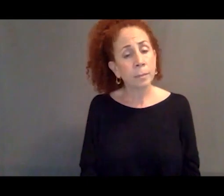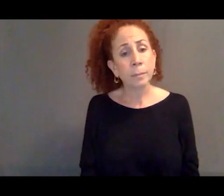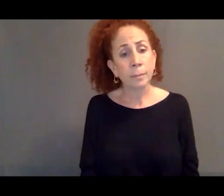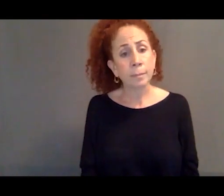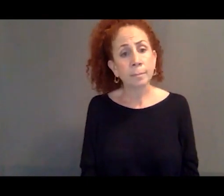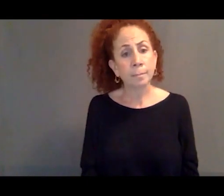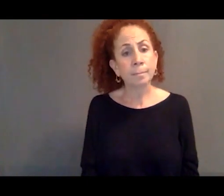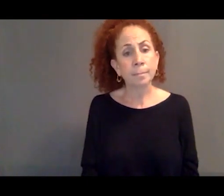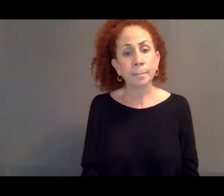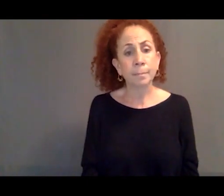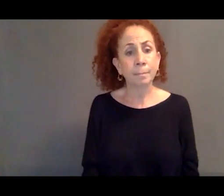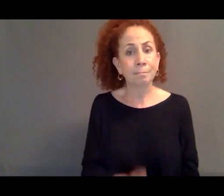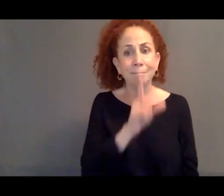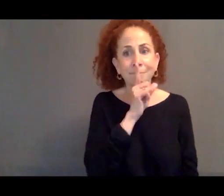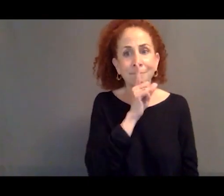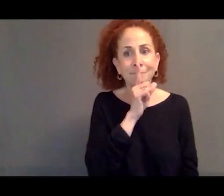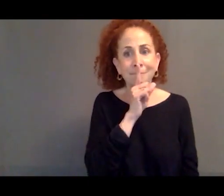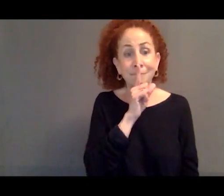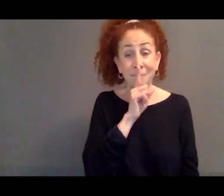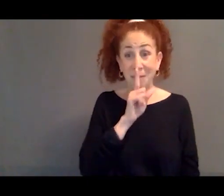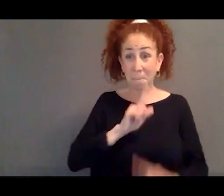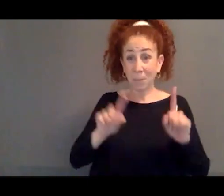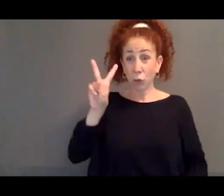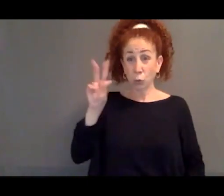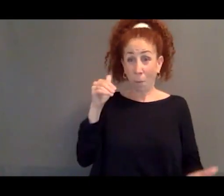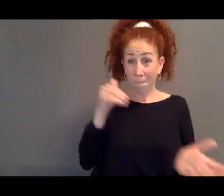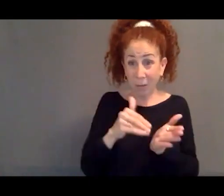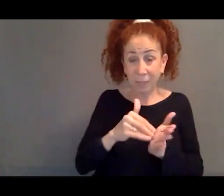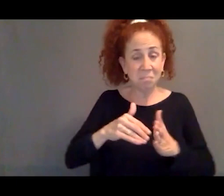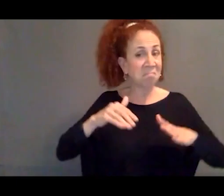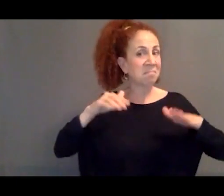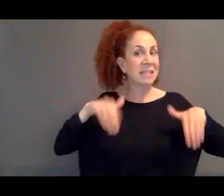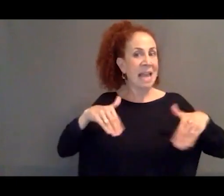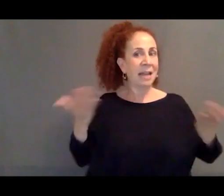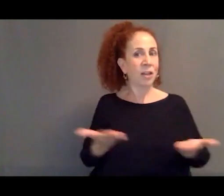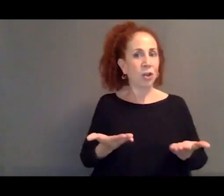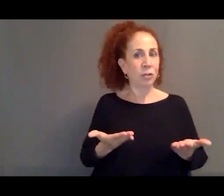We have not yet reached these kinds of numbers,